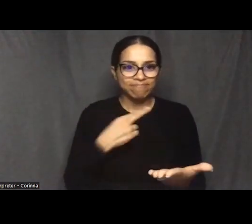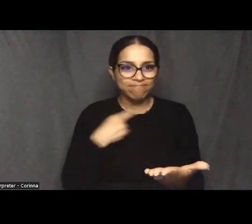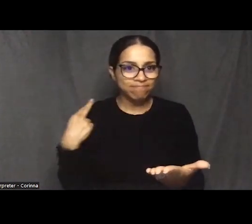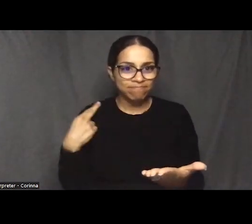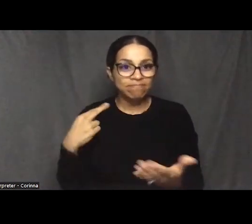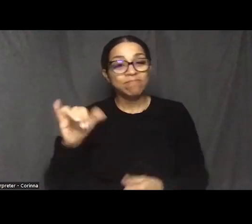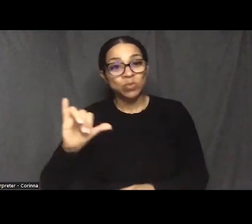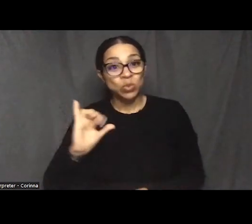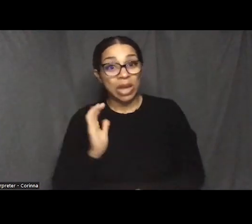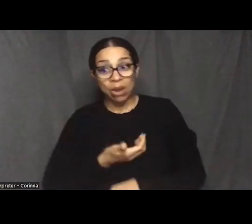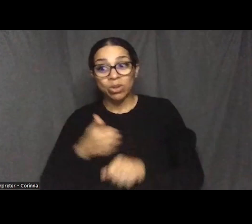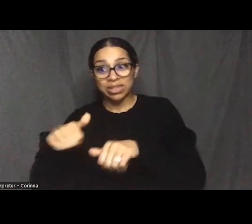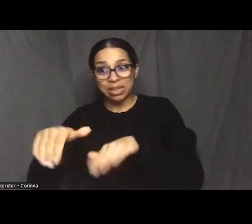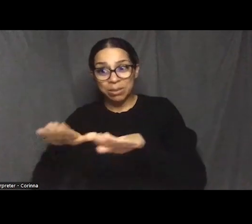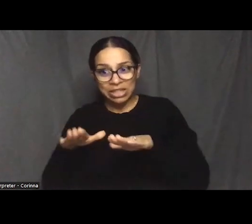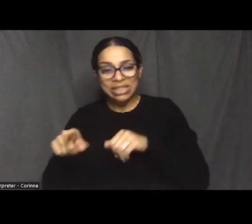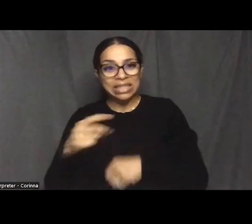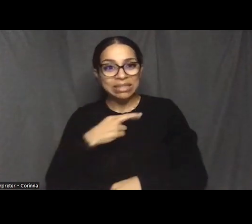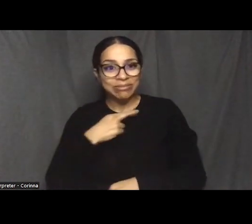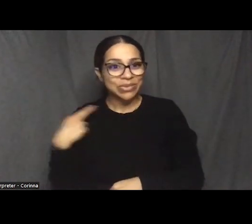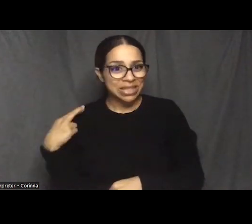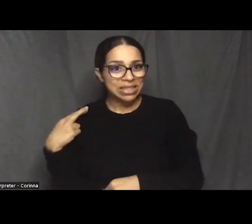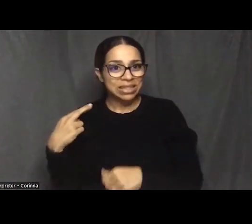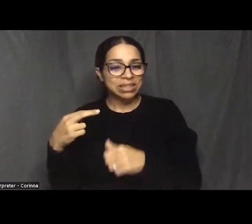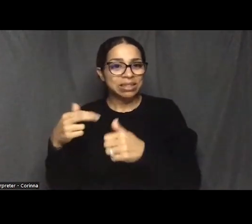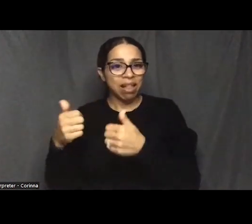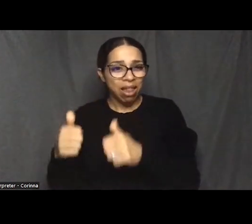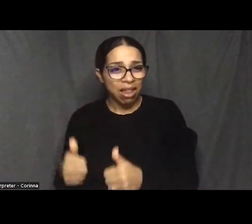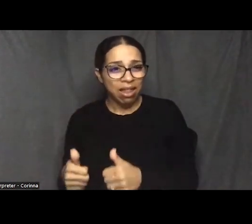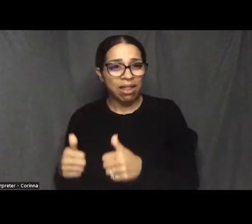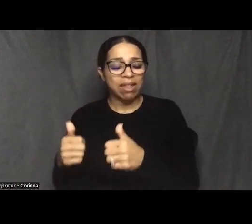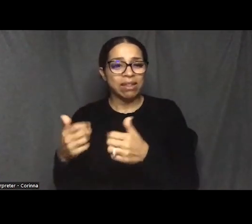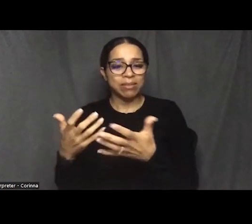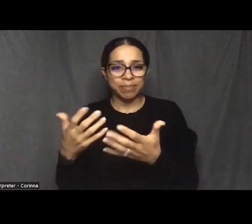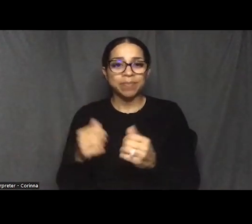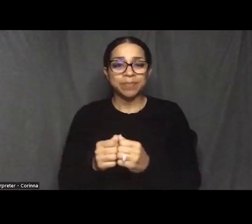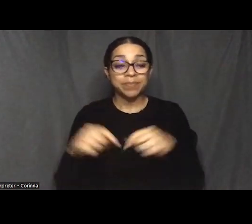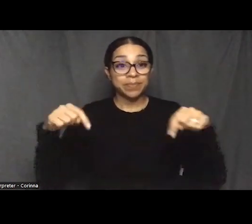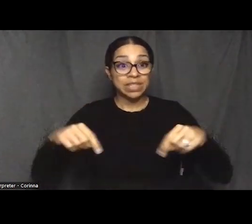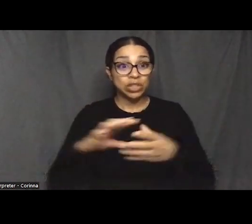This story, I believe, relates to a place that's outside of Baltimore City.